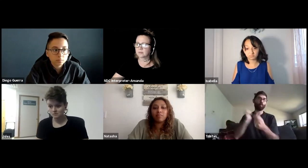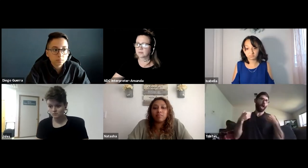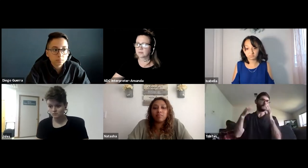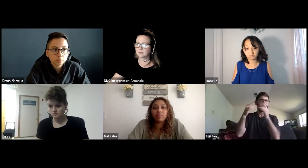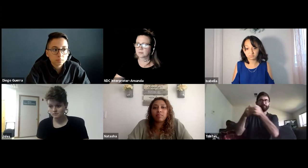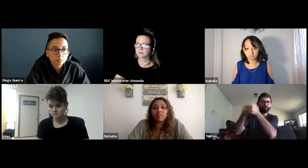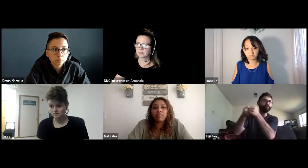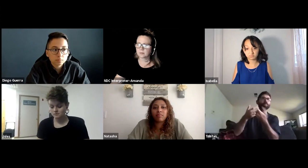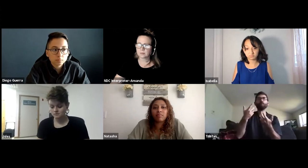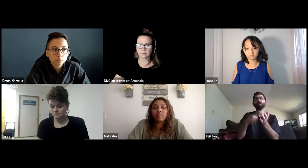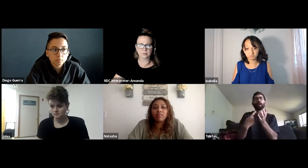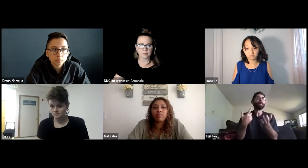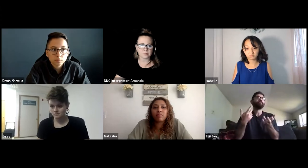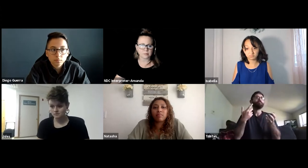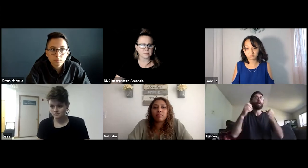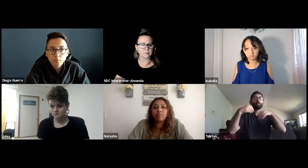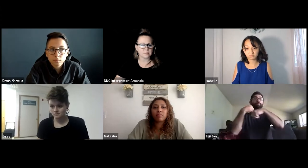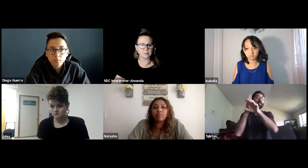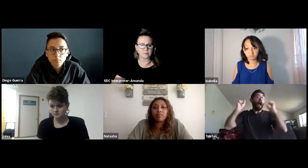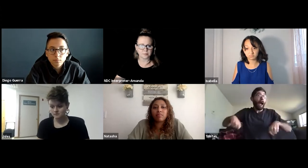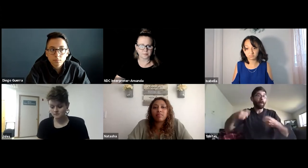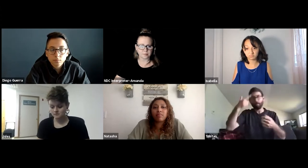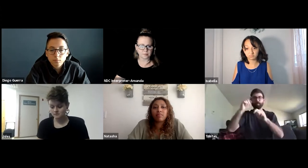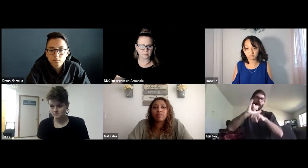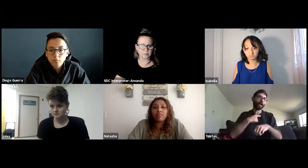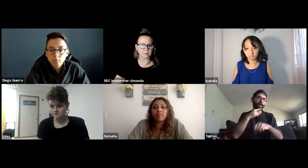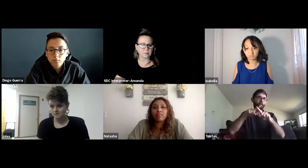And their work email where I was able to reach out and be in touch with them.